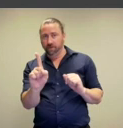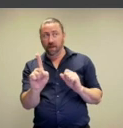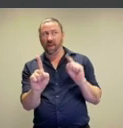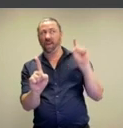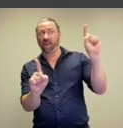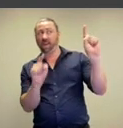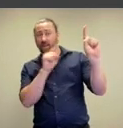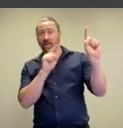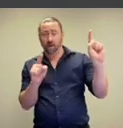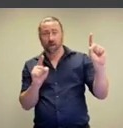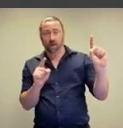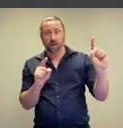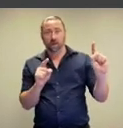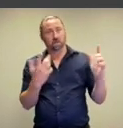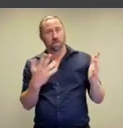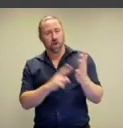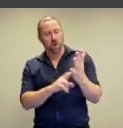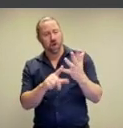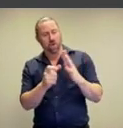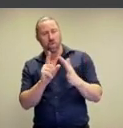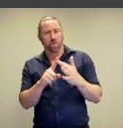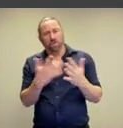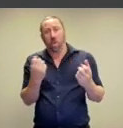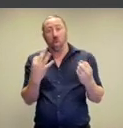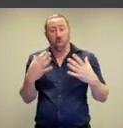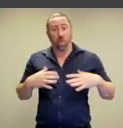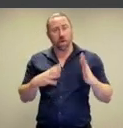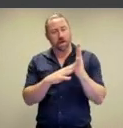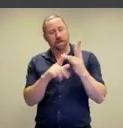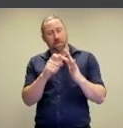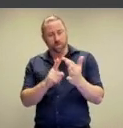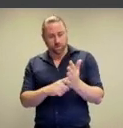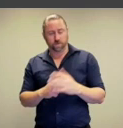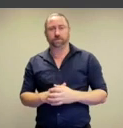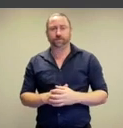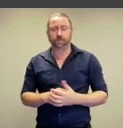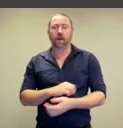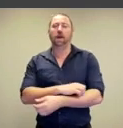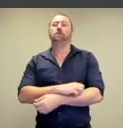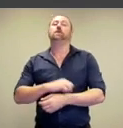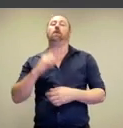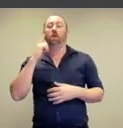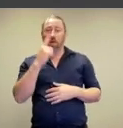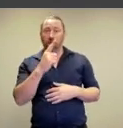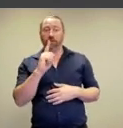is two unclothed models.